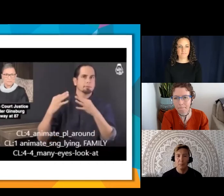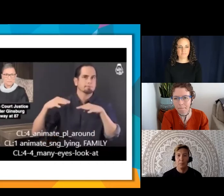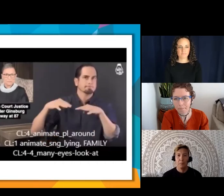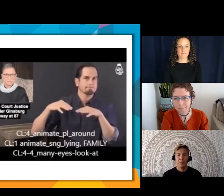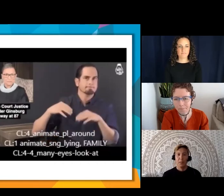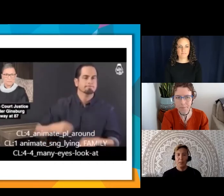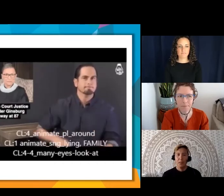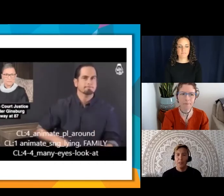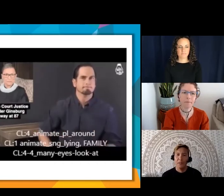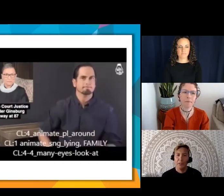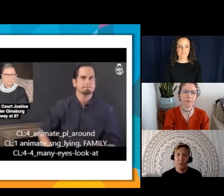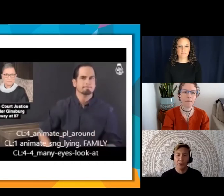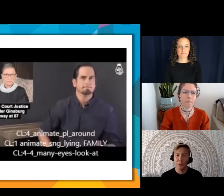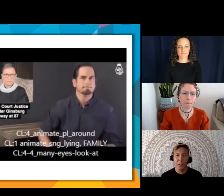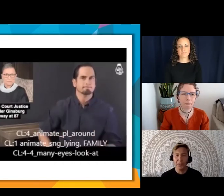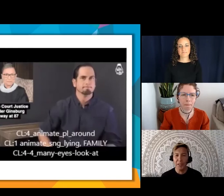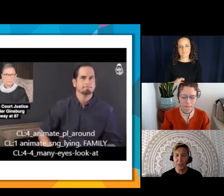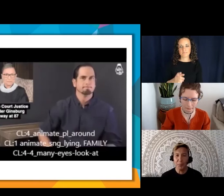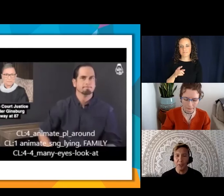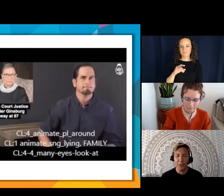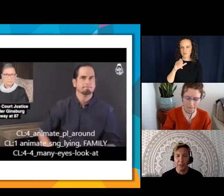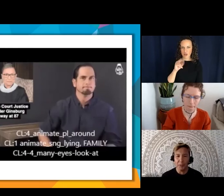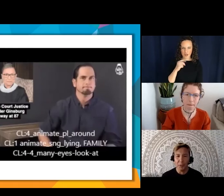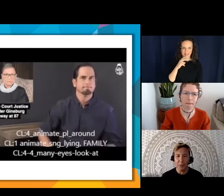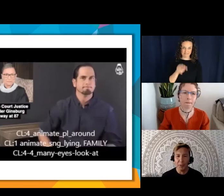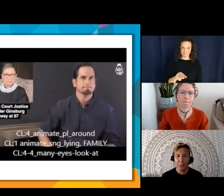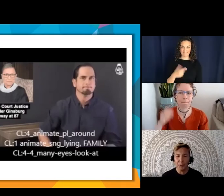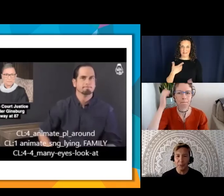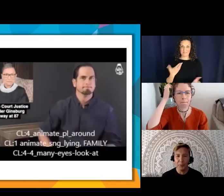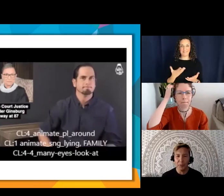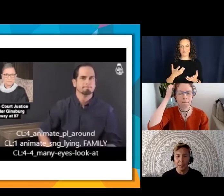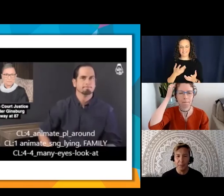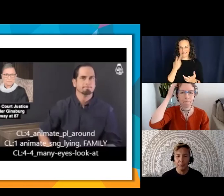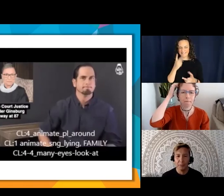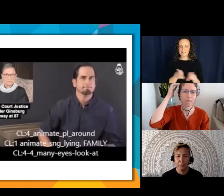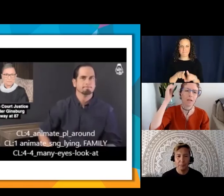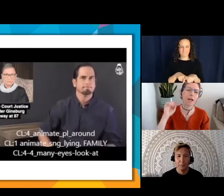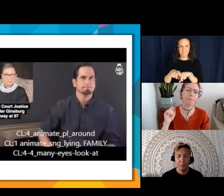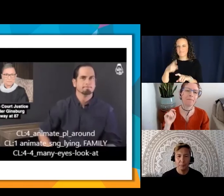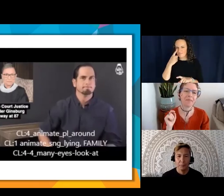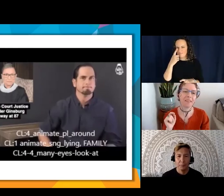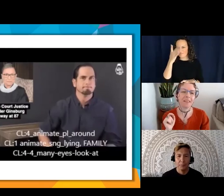Yeah, you should just - it's kind of choppy on my end as well. You might as well just do the sign.